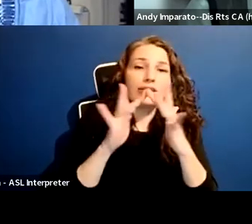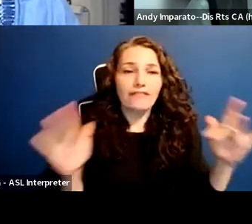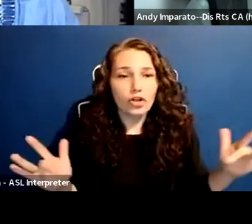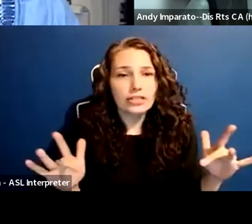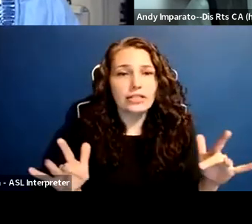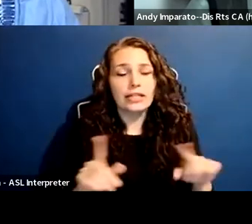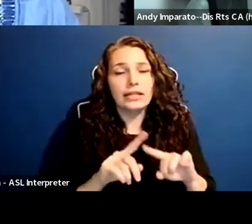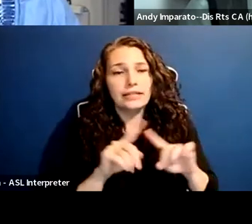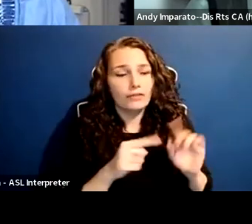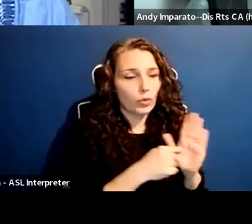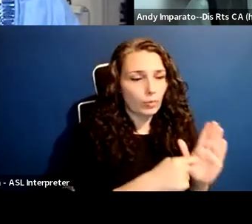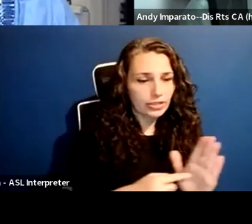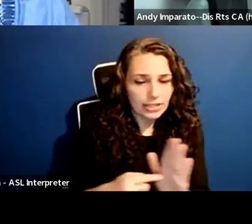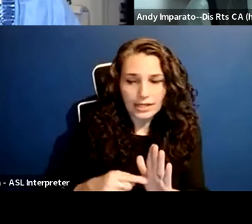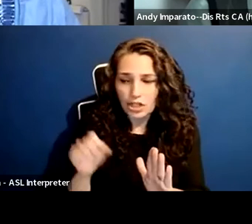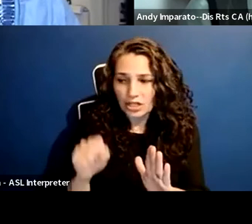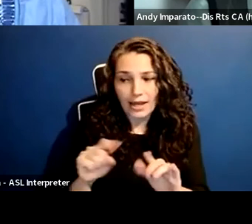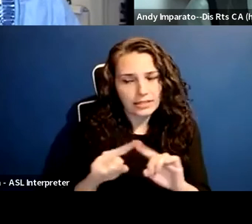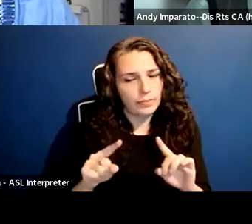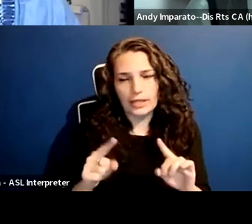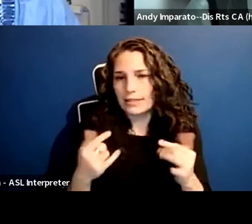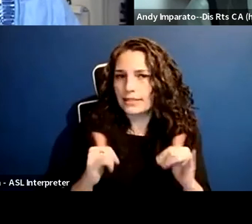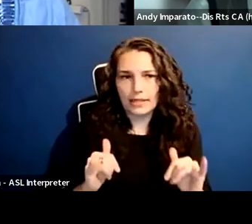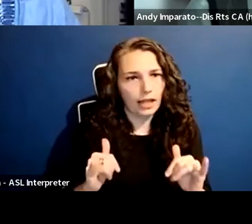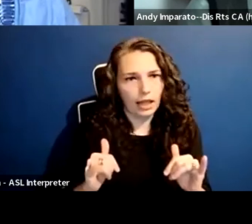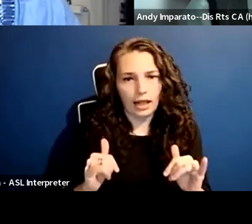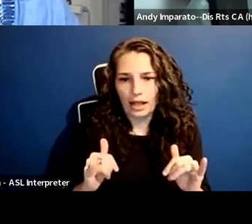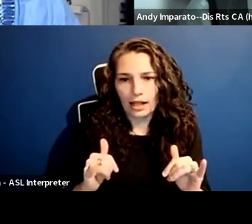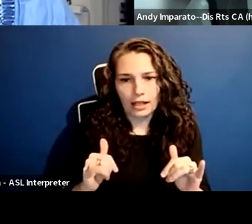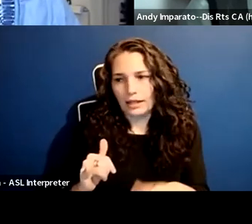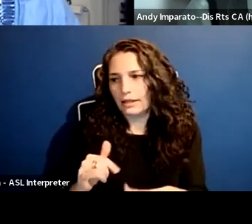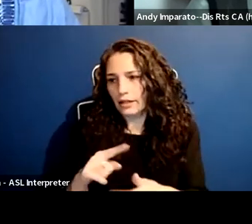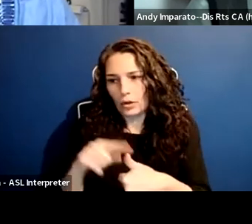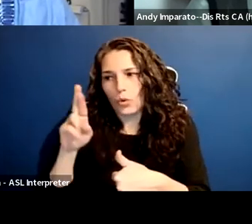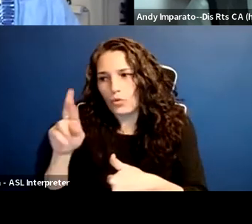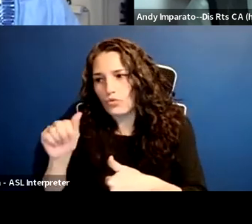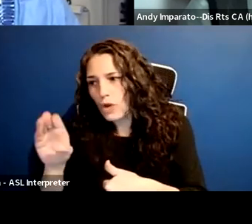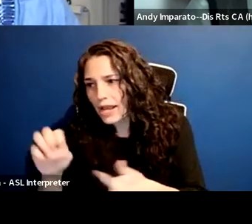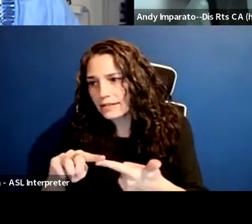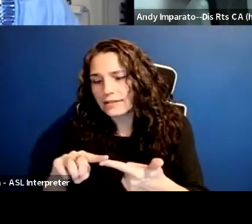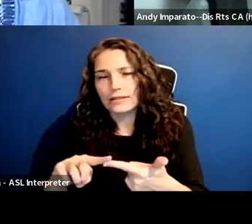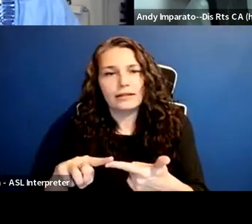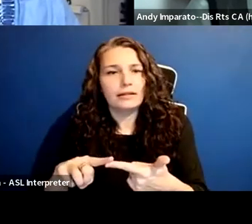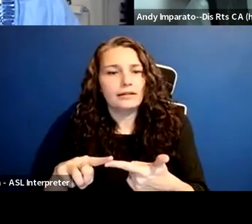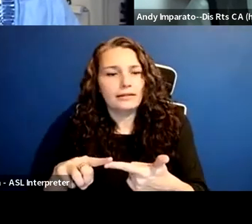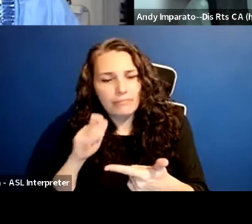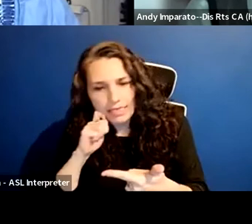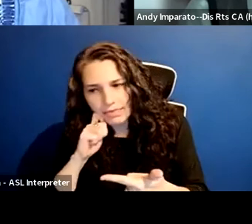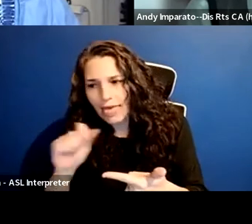with regard to race, ethnicity, gender, and so many other justice movements